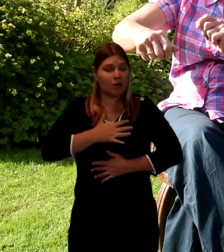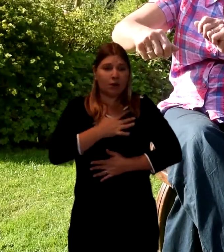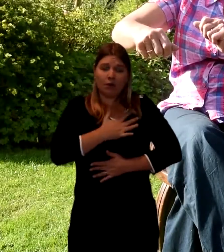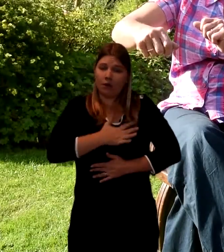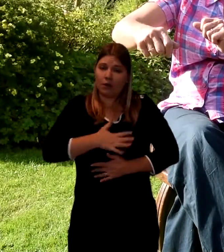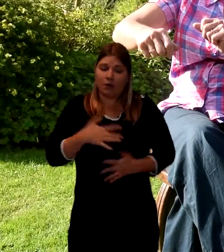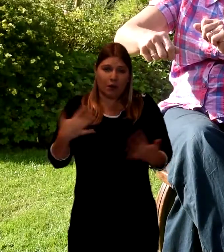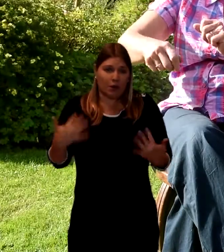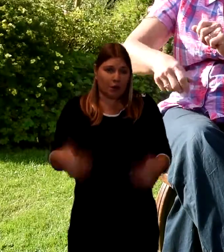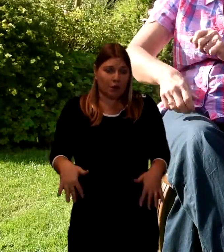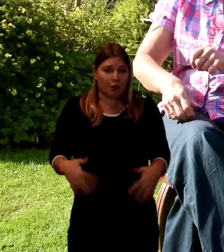As it happened.